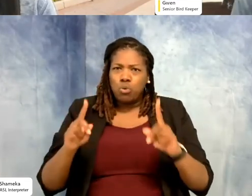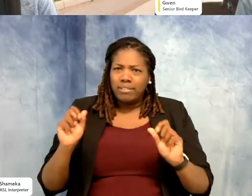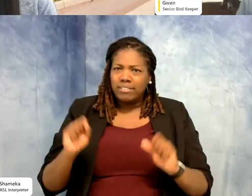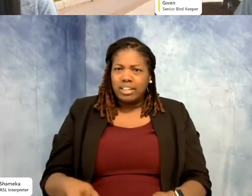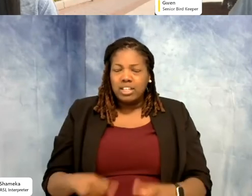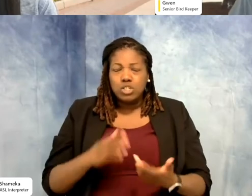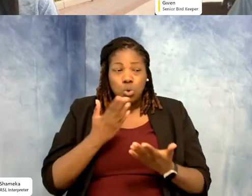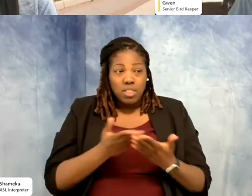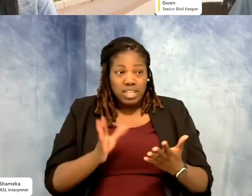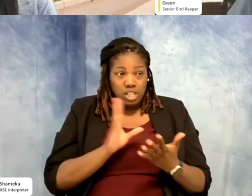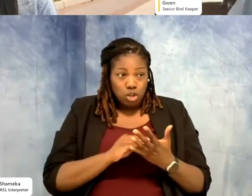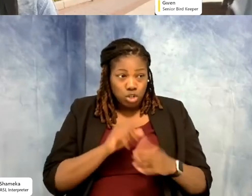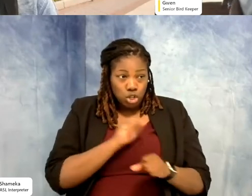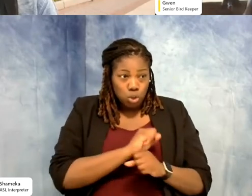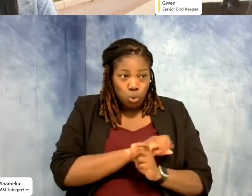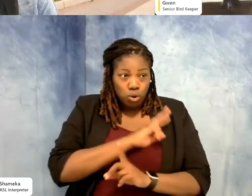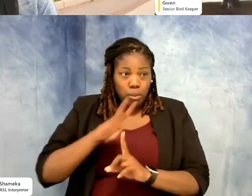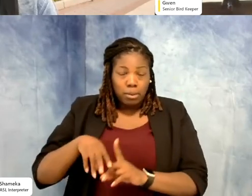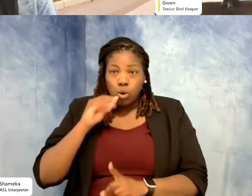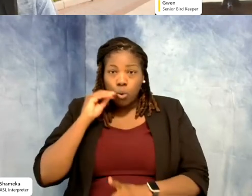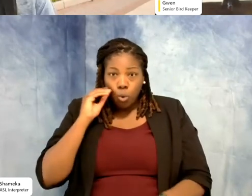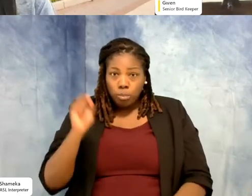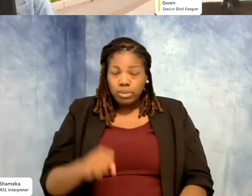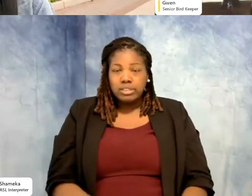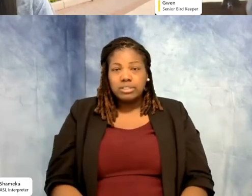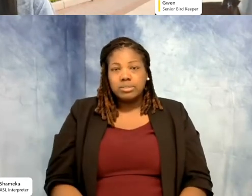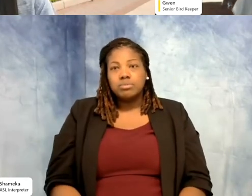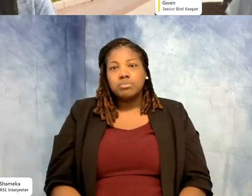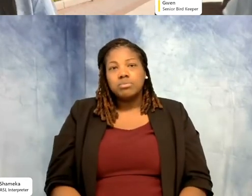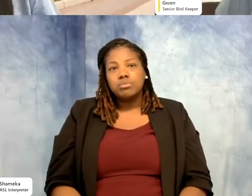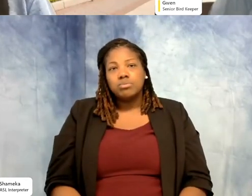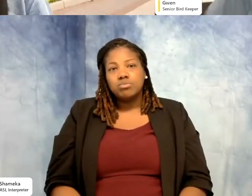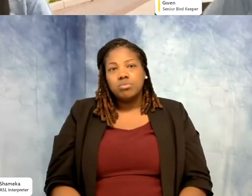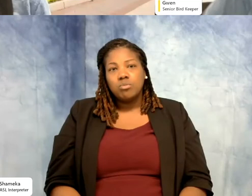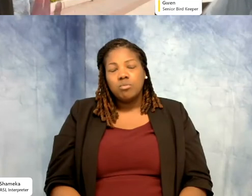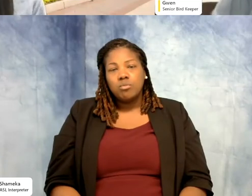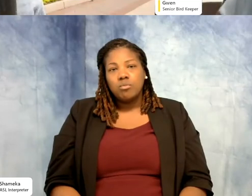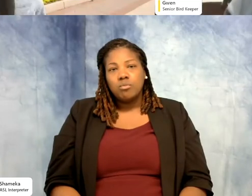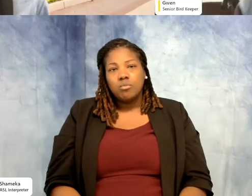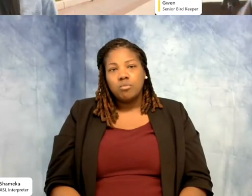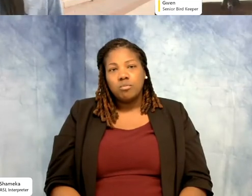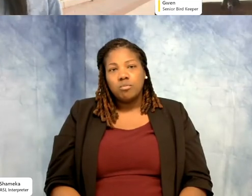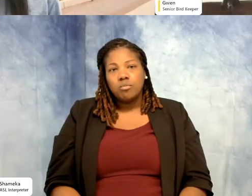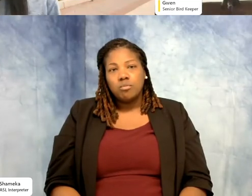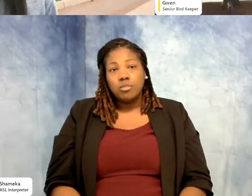and applied it to my stuff at home, for sure. That definitely helps. >>Shellie: Um this is a two-part question.